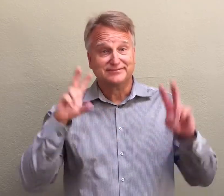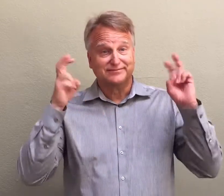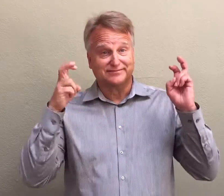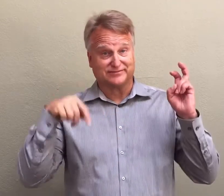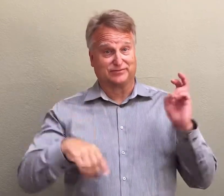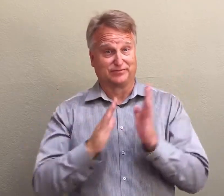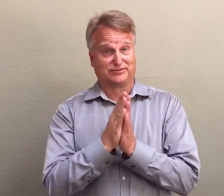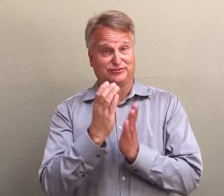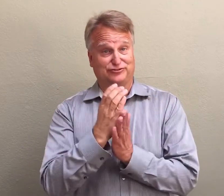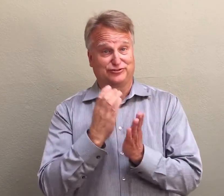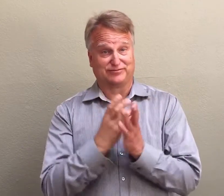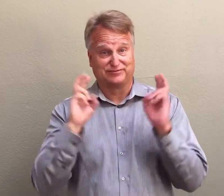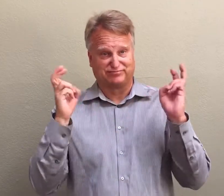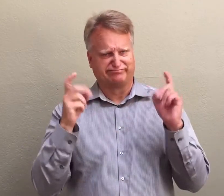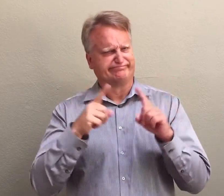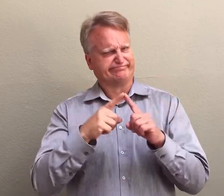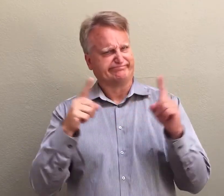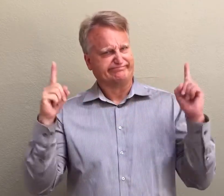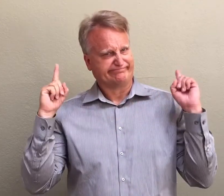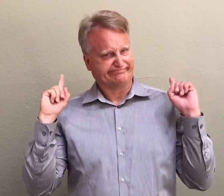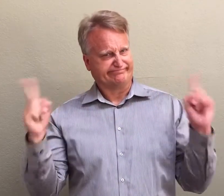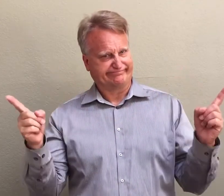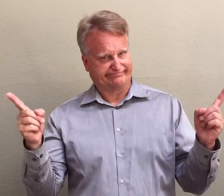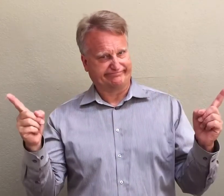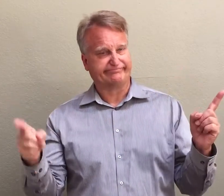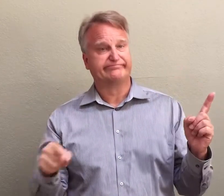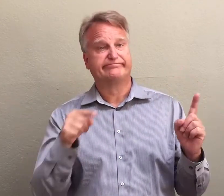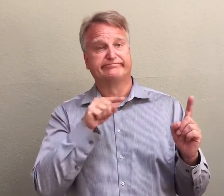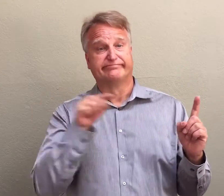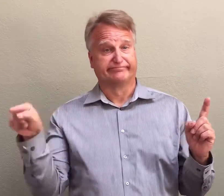Here’s my title for this chapter which is rather long: